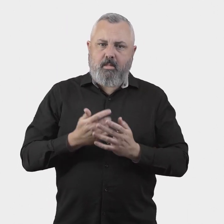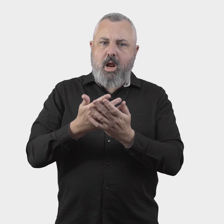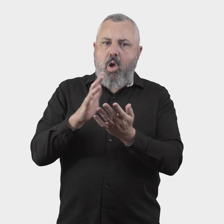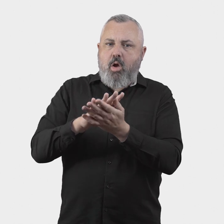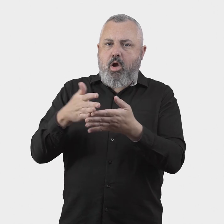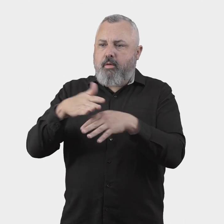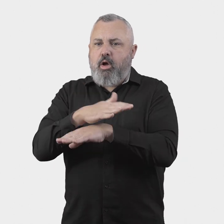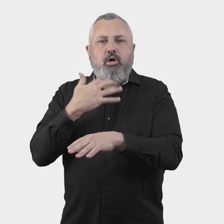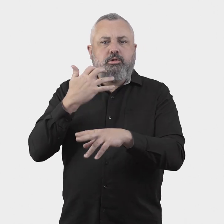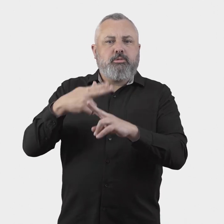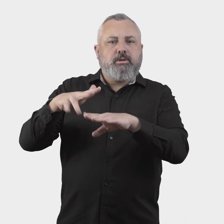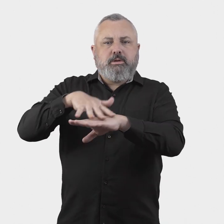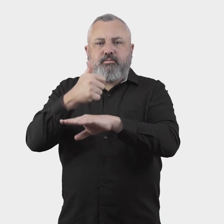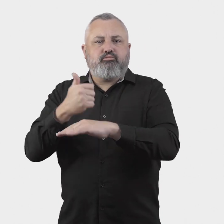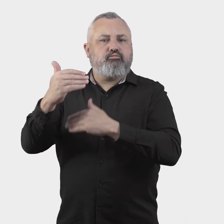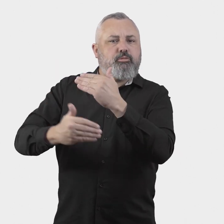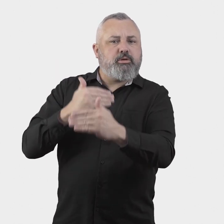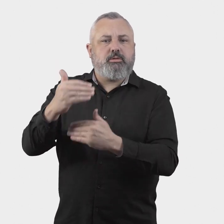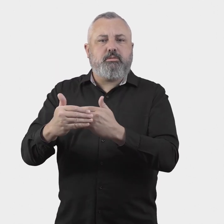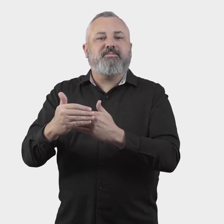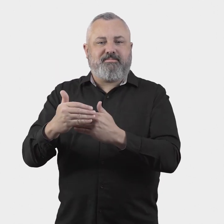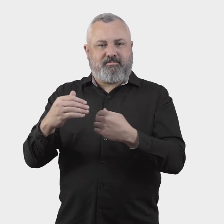Costs recovered from scheme members.